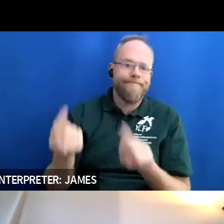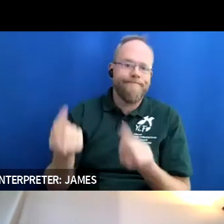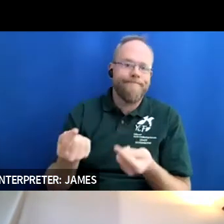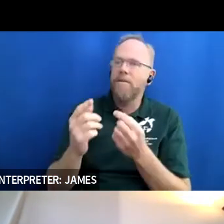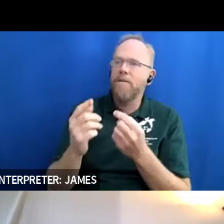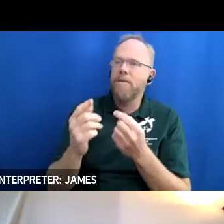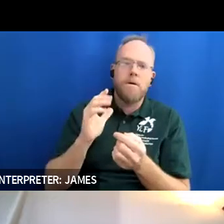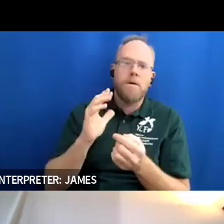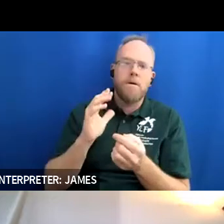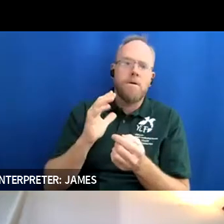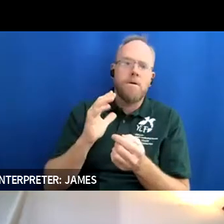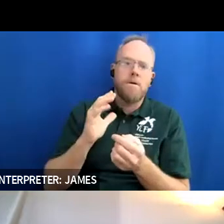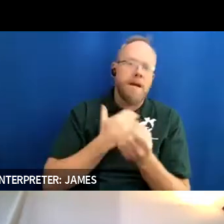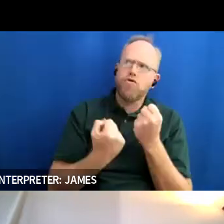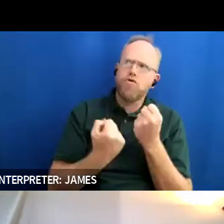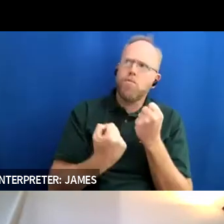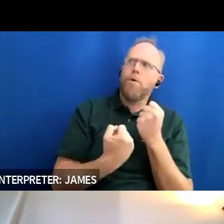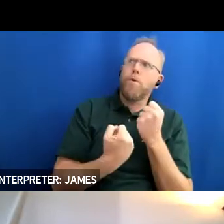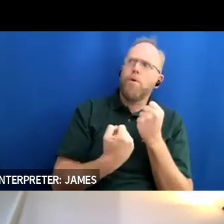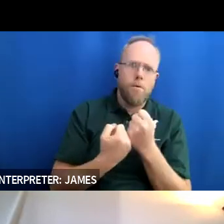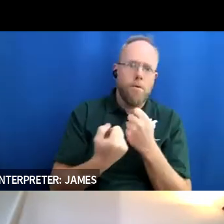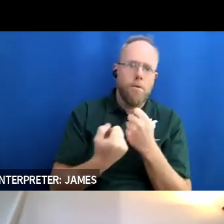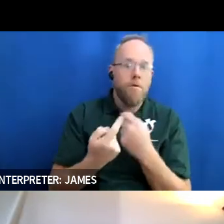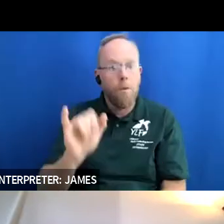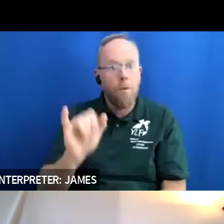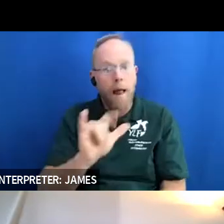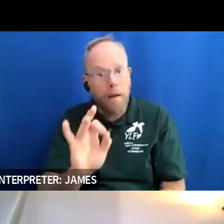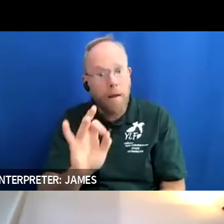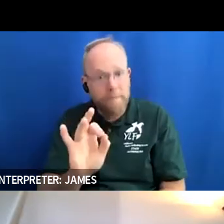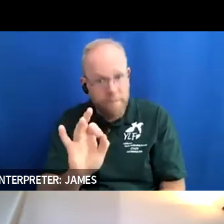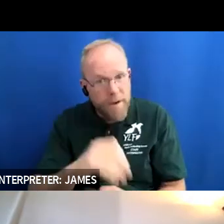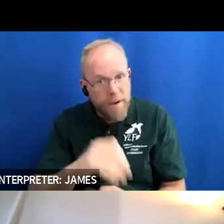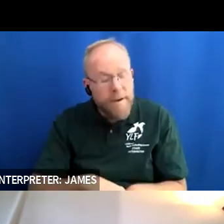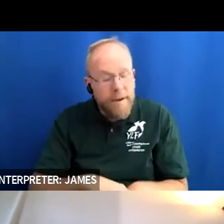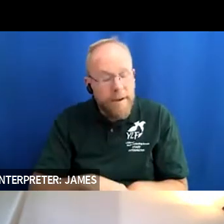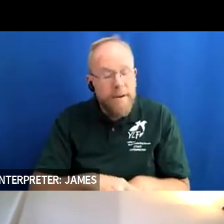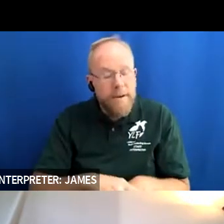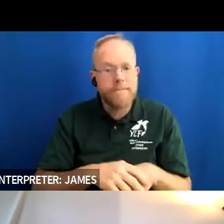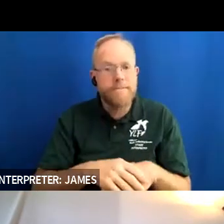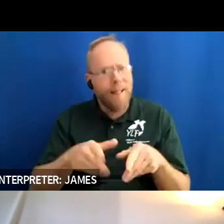upper you know the support of the ylf forms um by allowing me to just you know